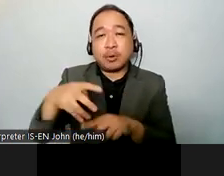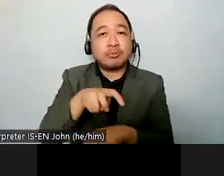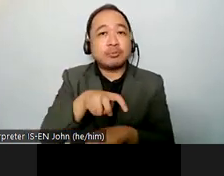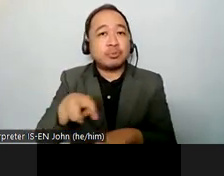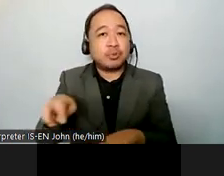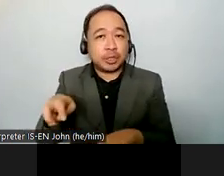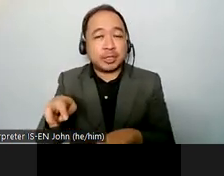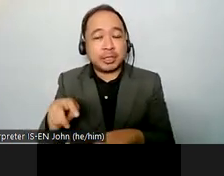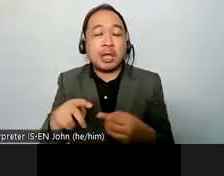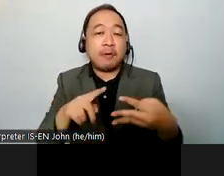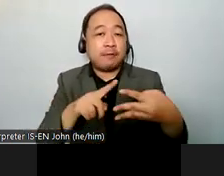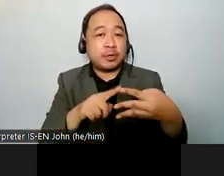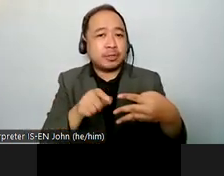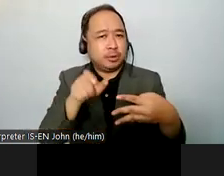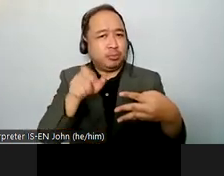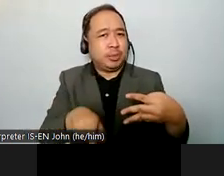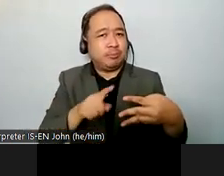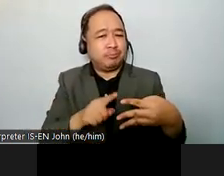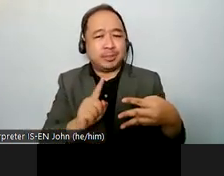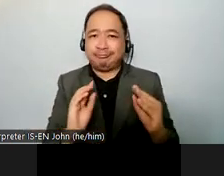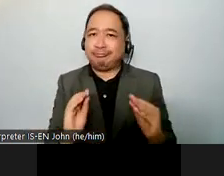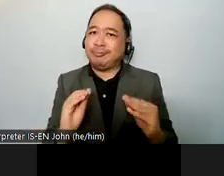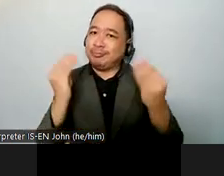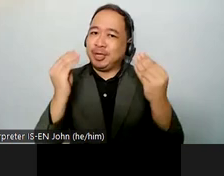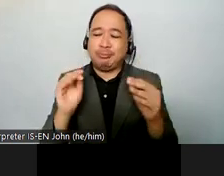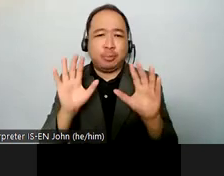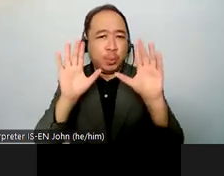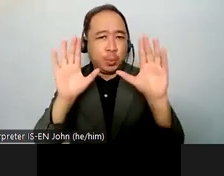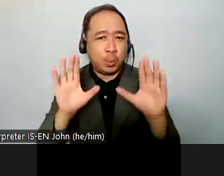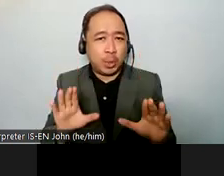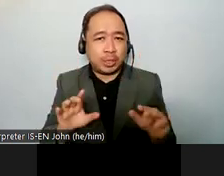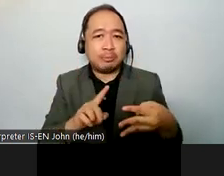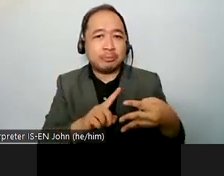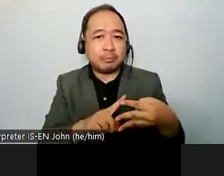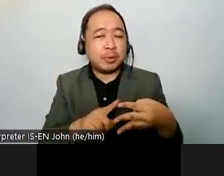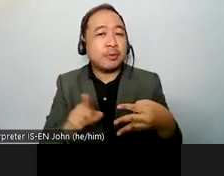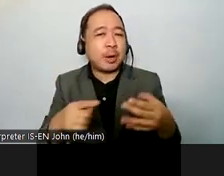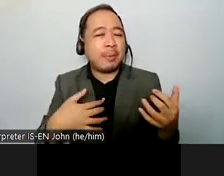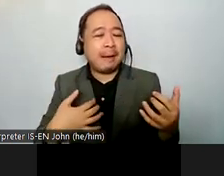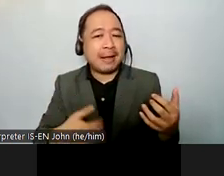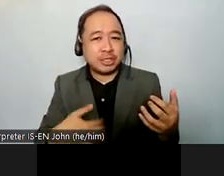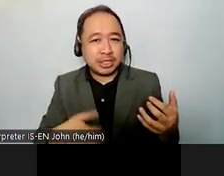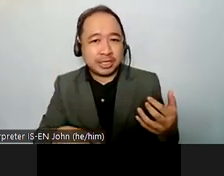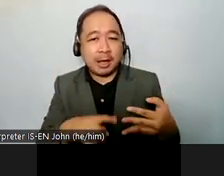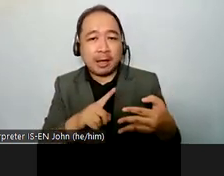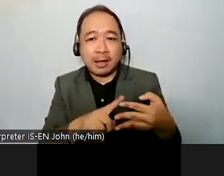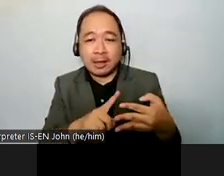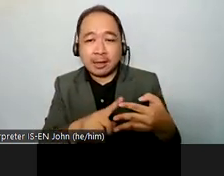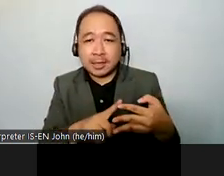george activist for argentina and uh after that we are going to have miss annapolis navis from spain